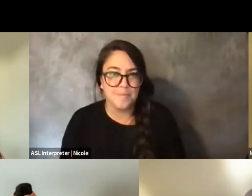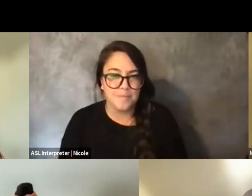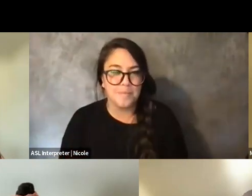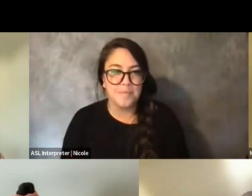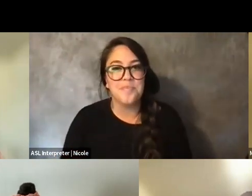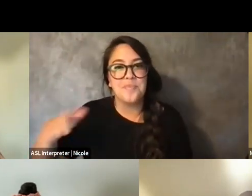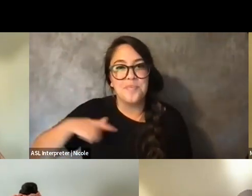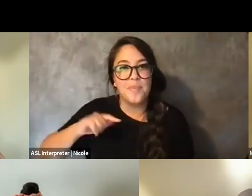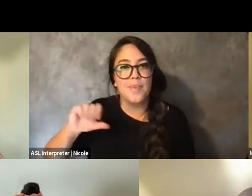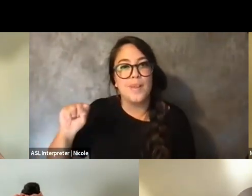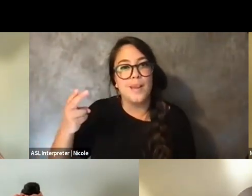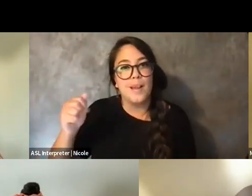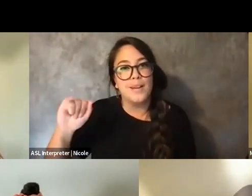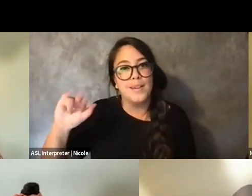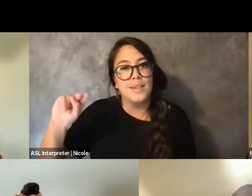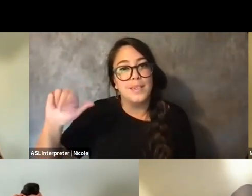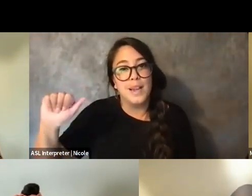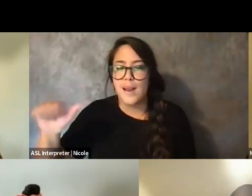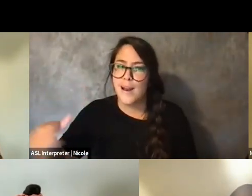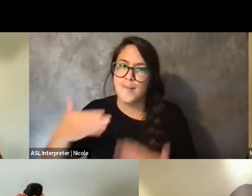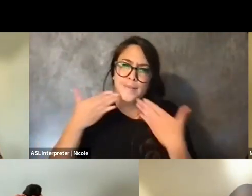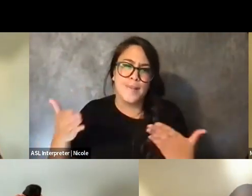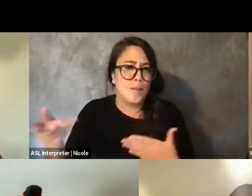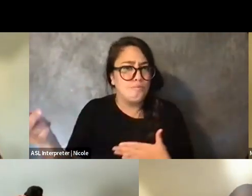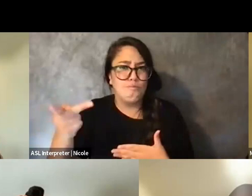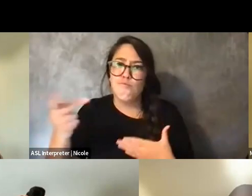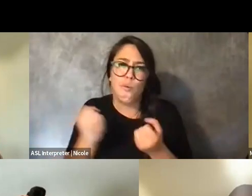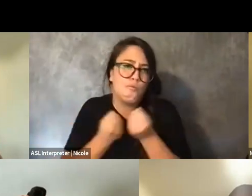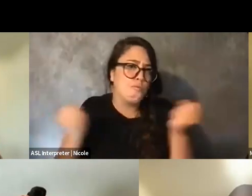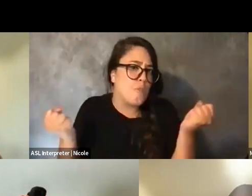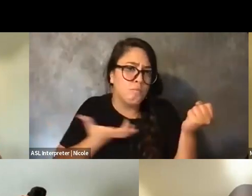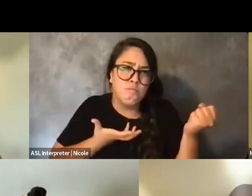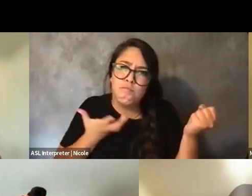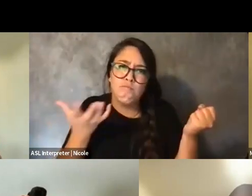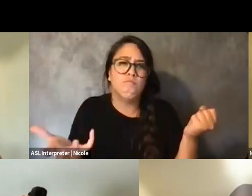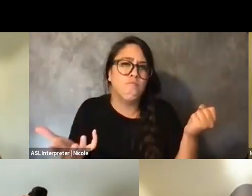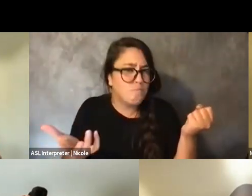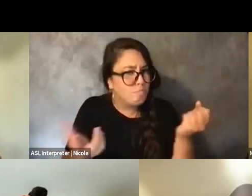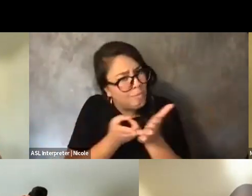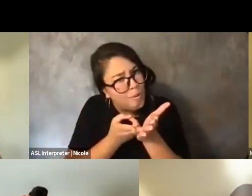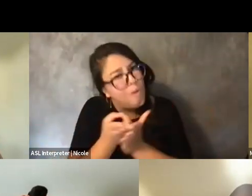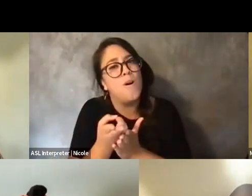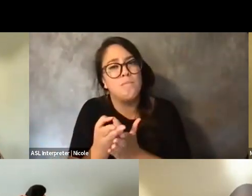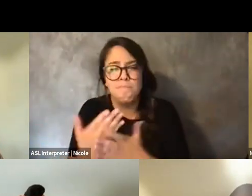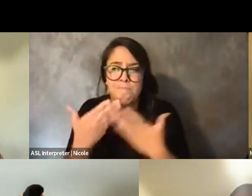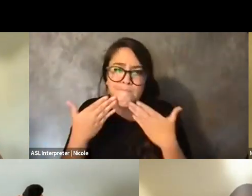I want to, you know, for being vulnerable and for being very open and honest.